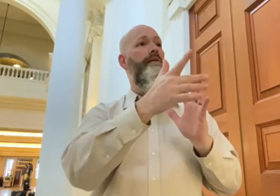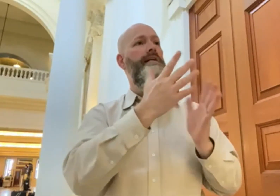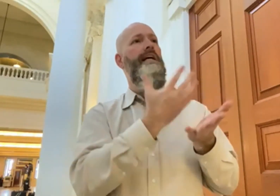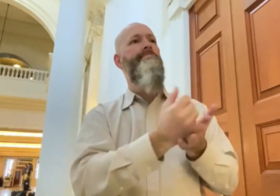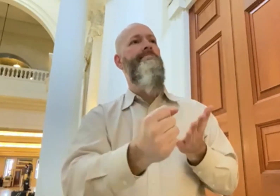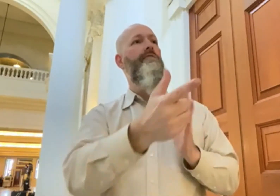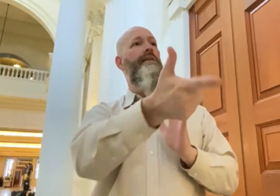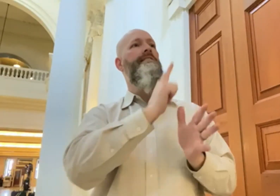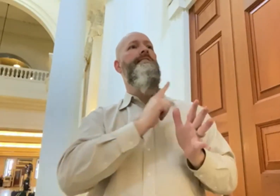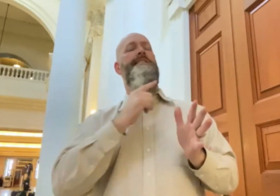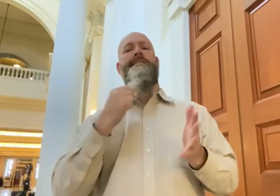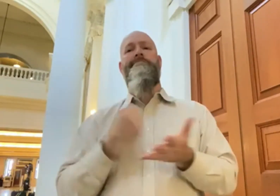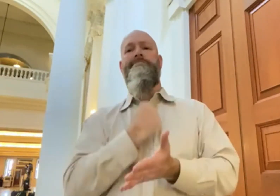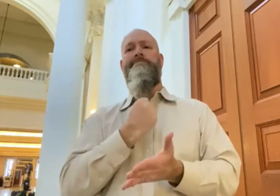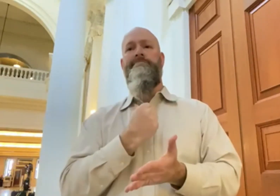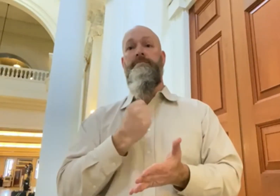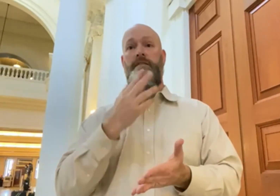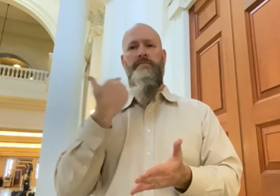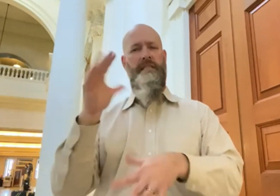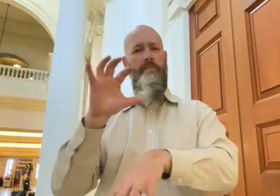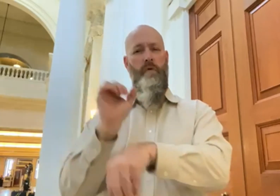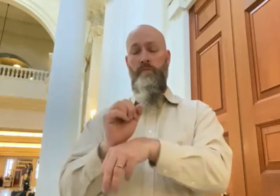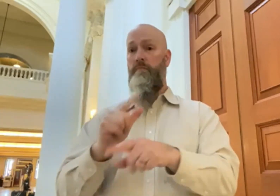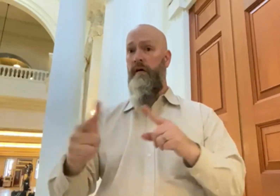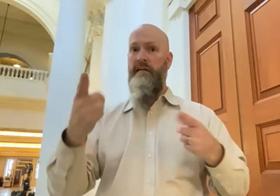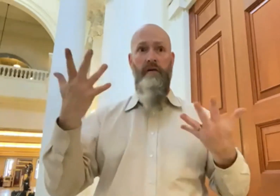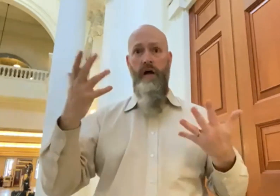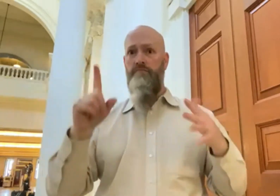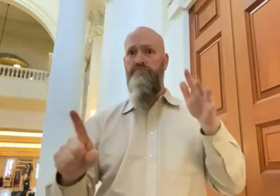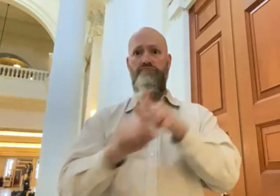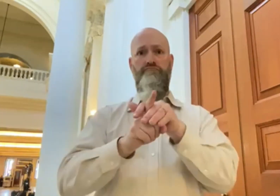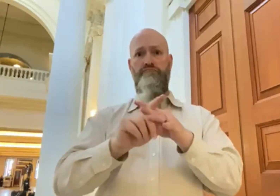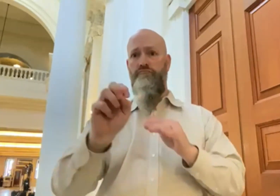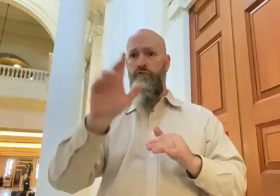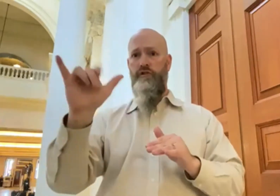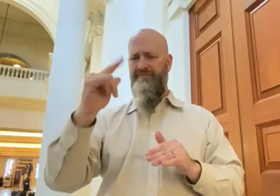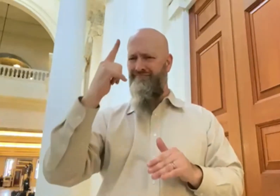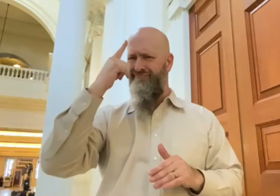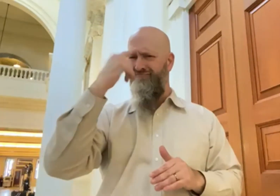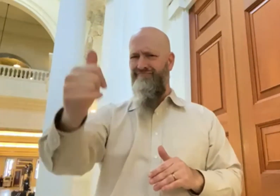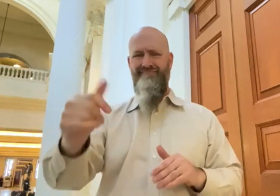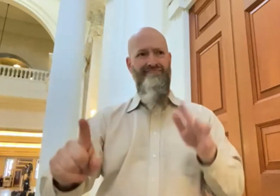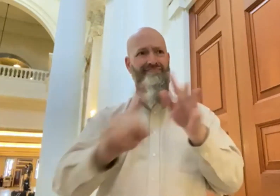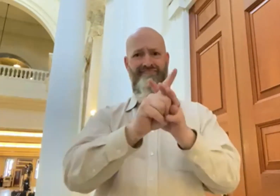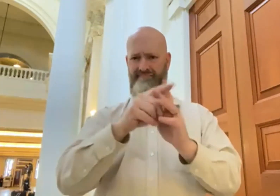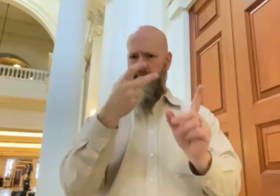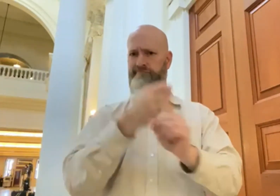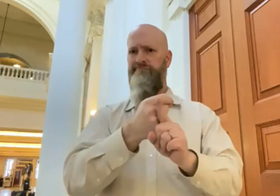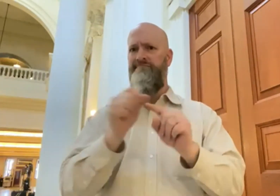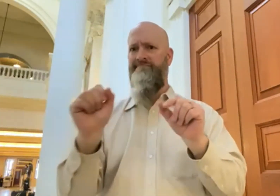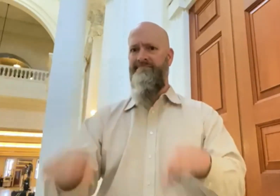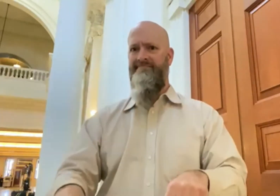and fastest way to reserve an appointment and to ensure that a vaccine is available to you.